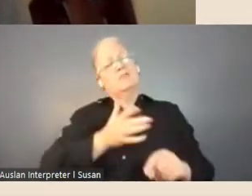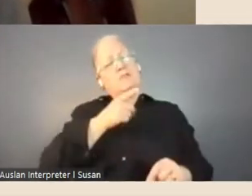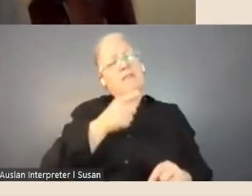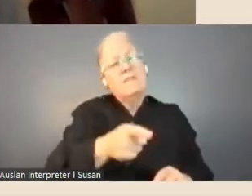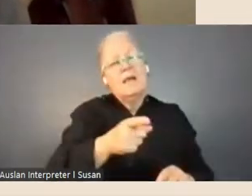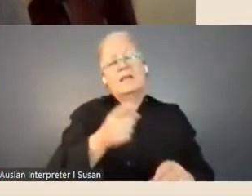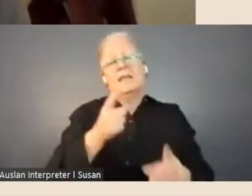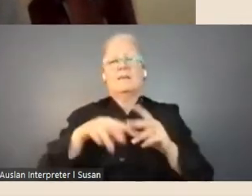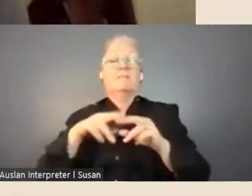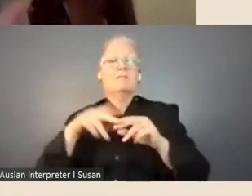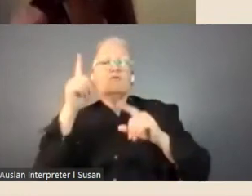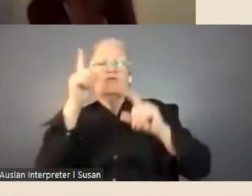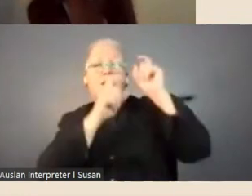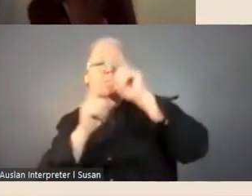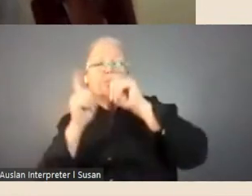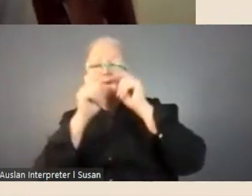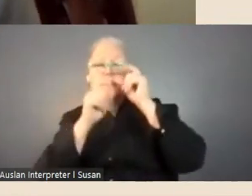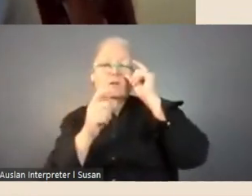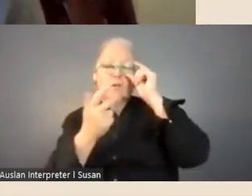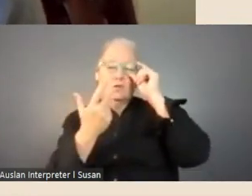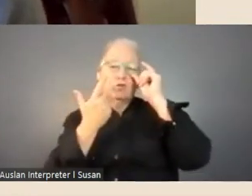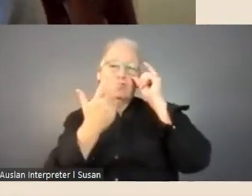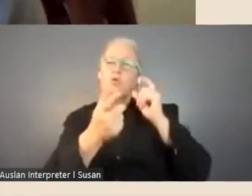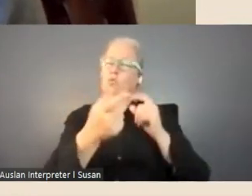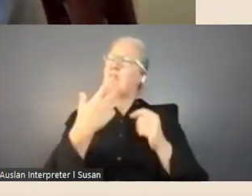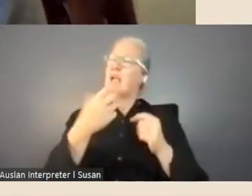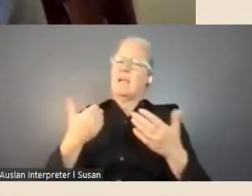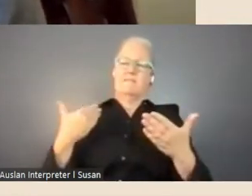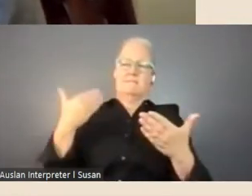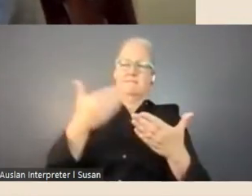work or thinking that you've done to date and where you would like this fellowship to take you,